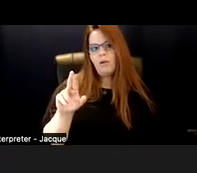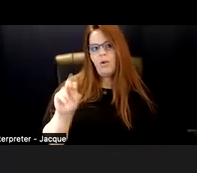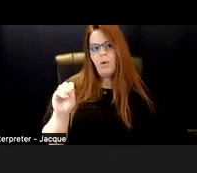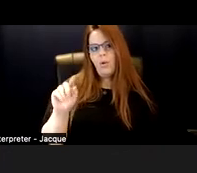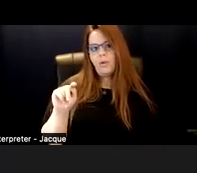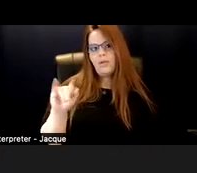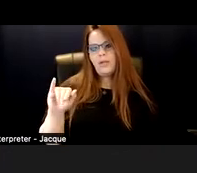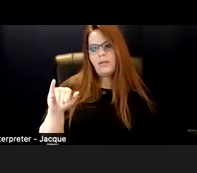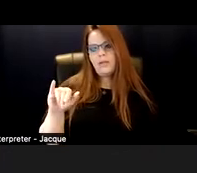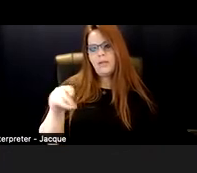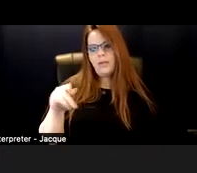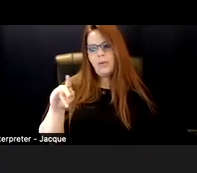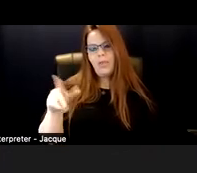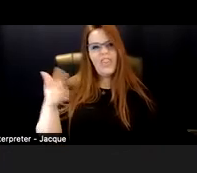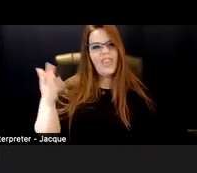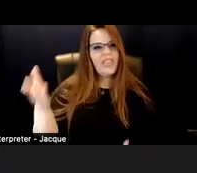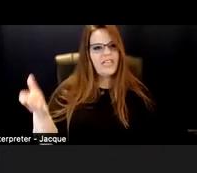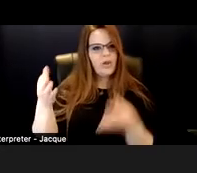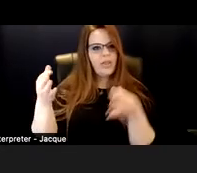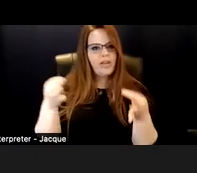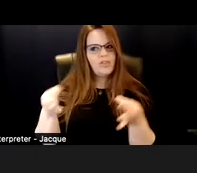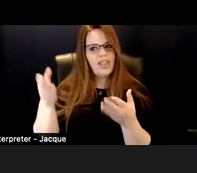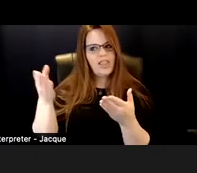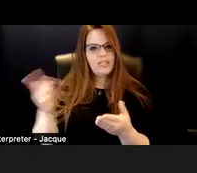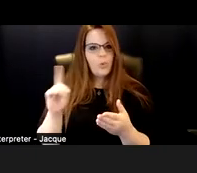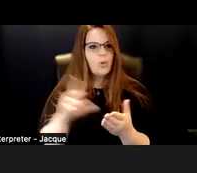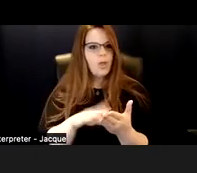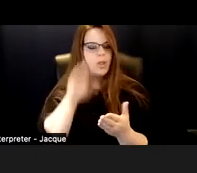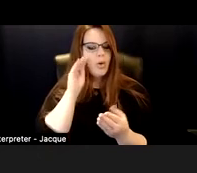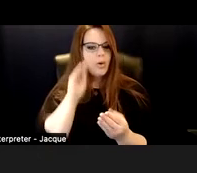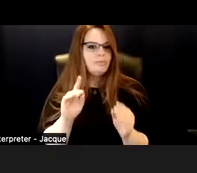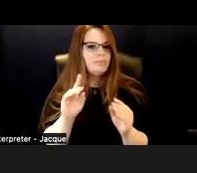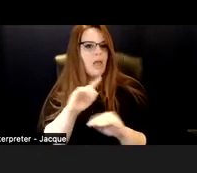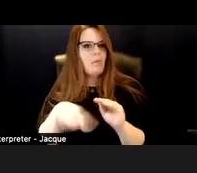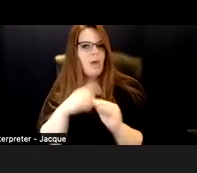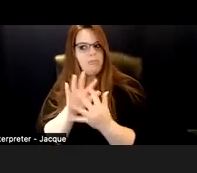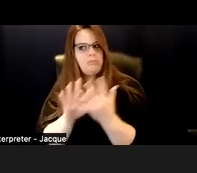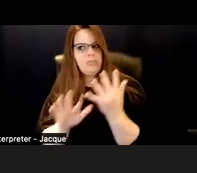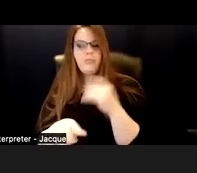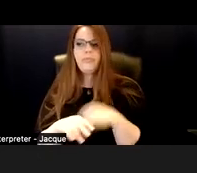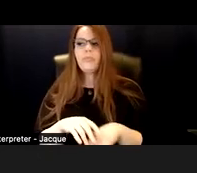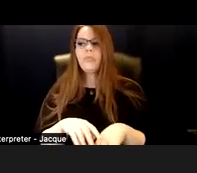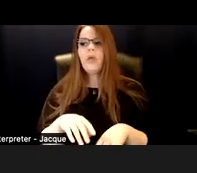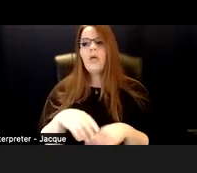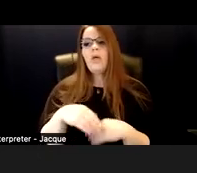This is where you can learn more about them. As Sheryl mentioned, there are many things that fall under this neurodivergent umbrella.